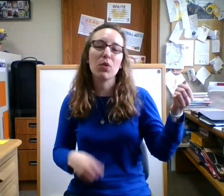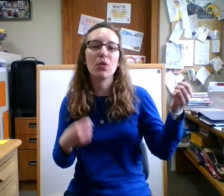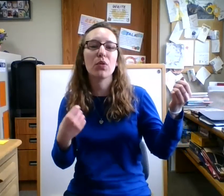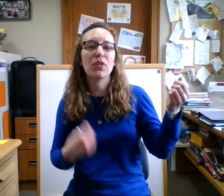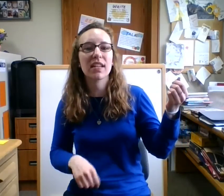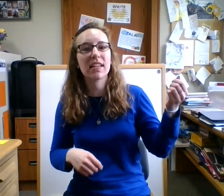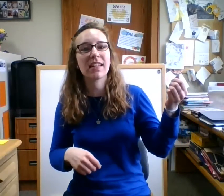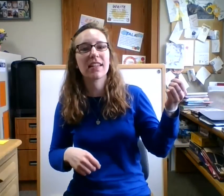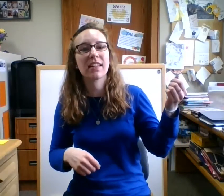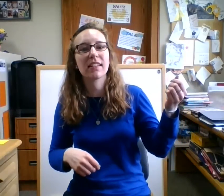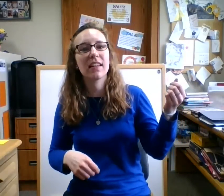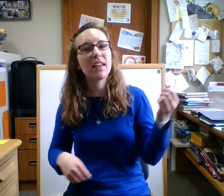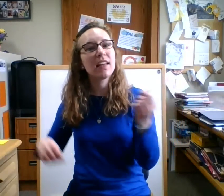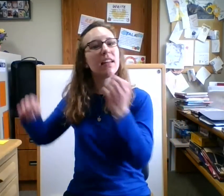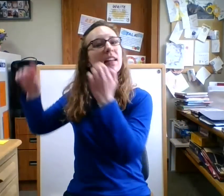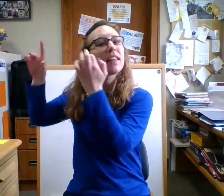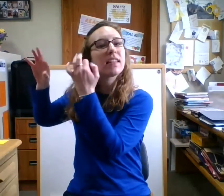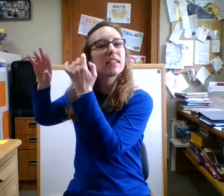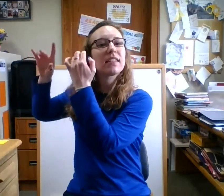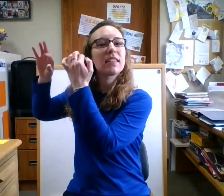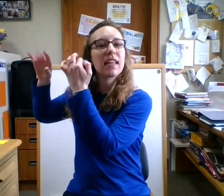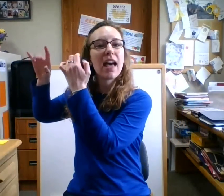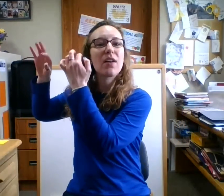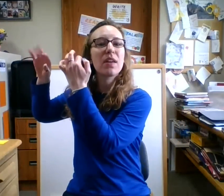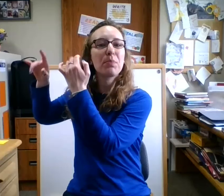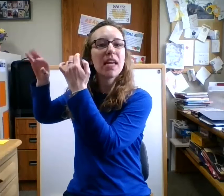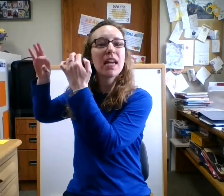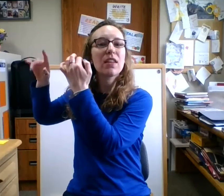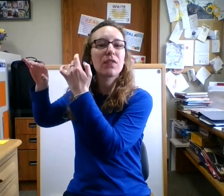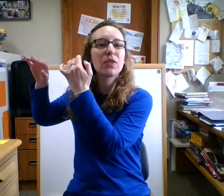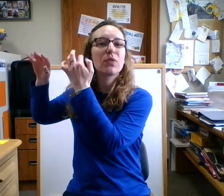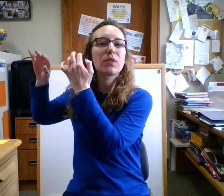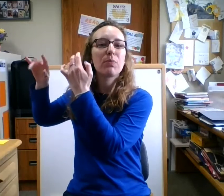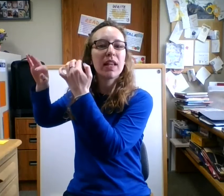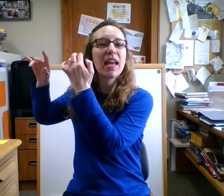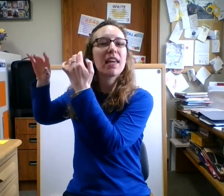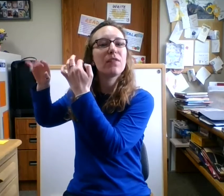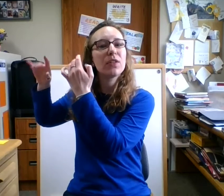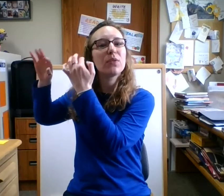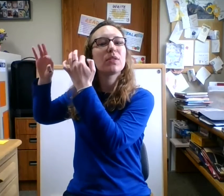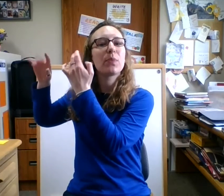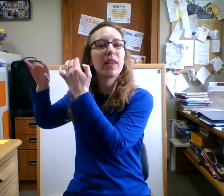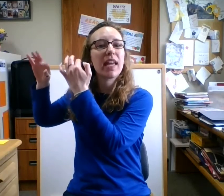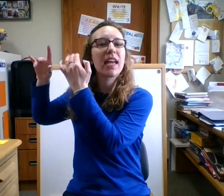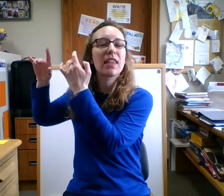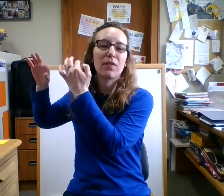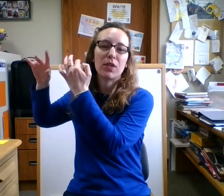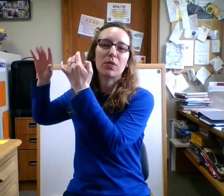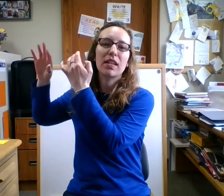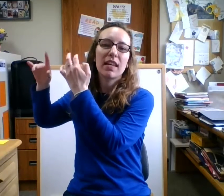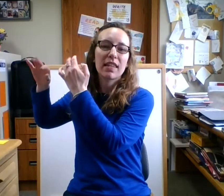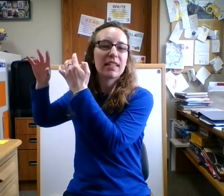morning this is how they play the flute to play the flute to play the flute this